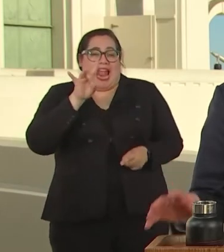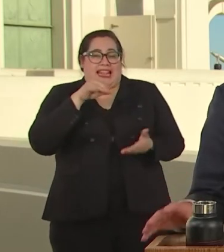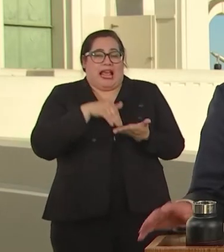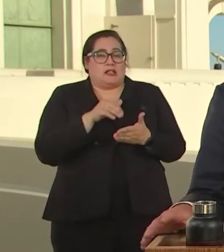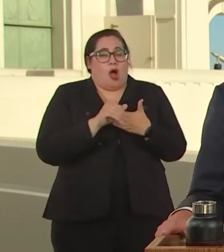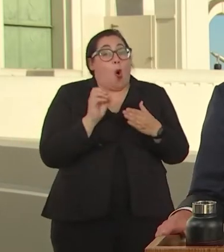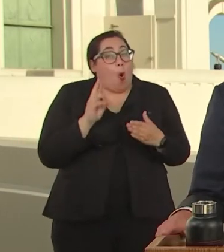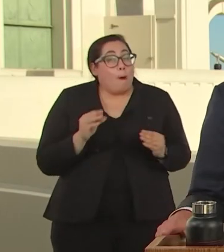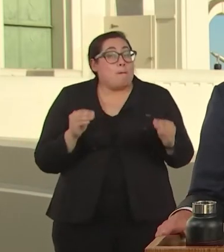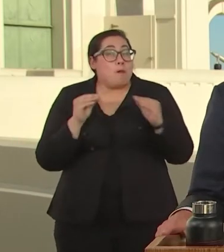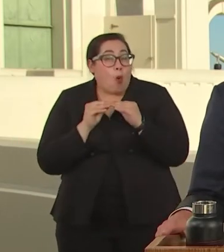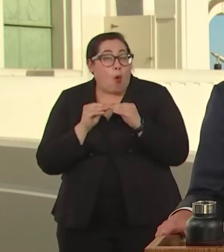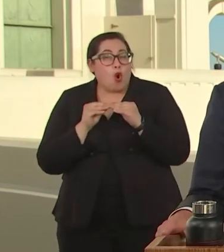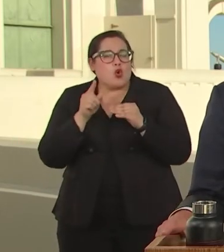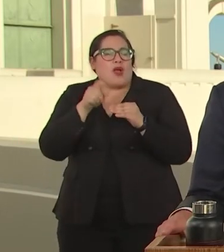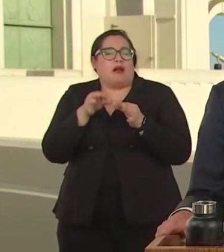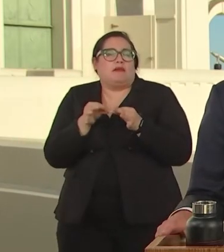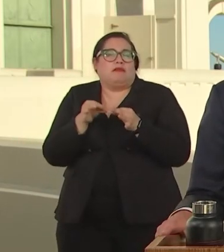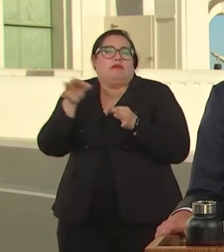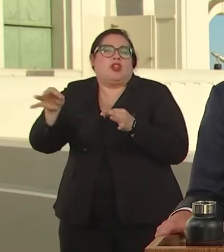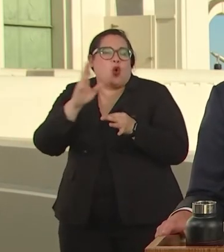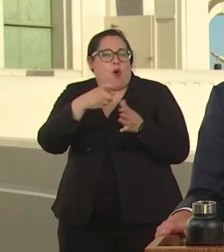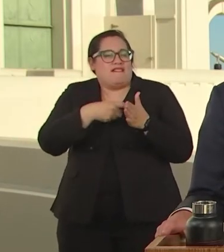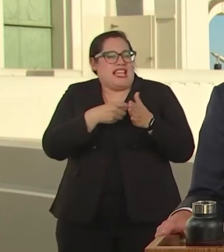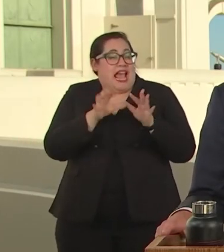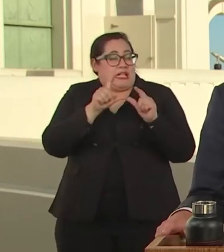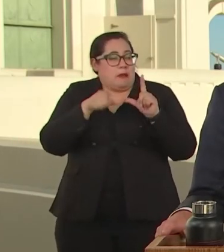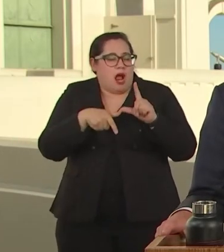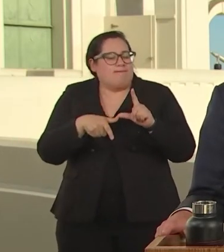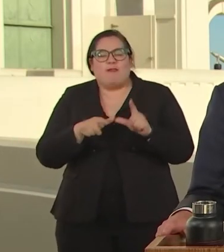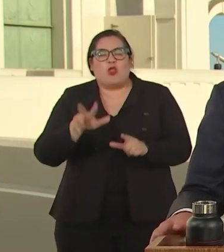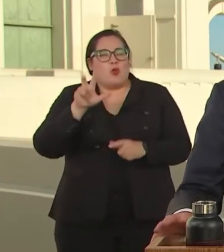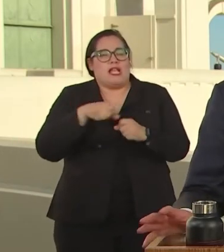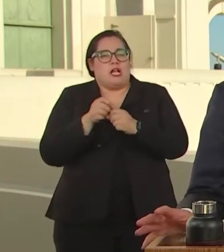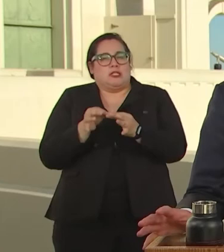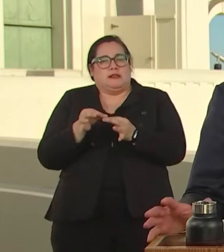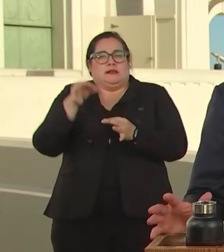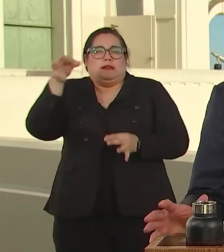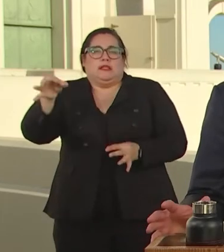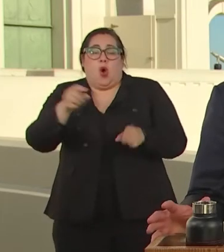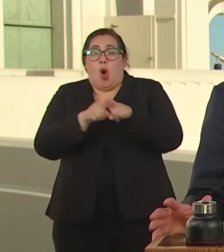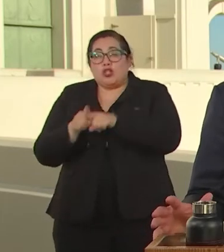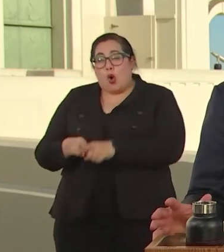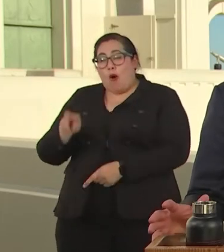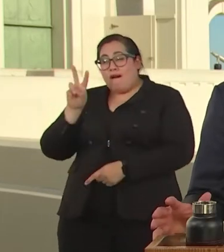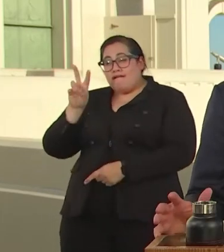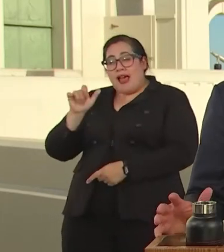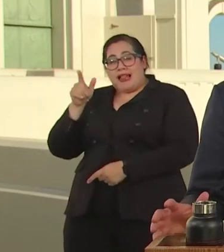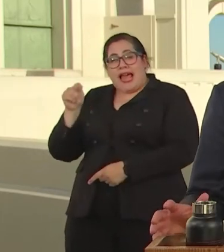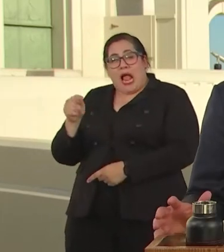AND THEN SUSPEND VALET PARKING